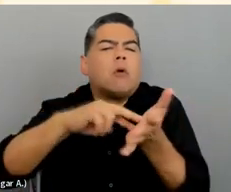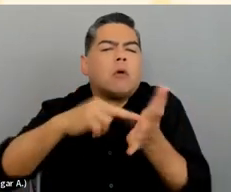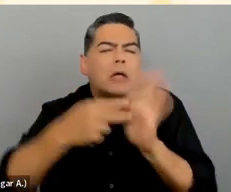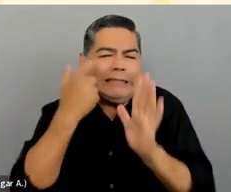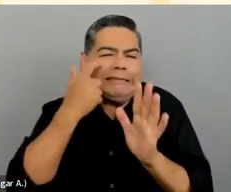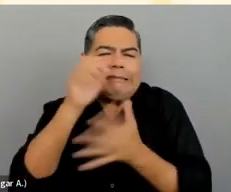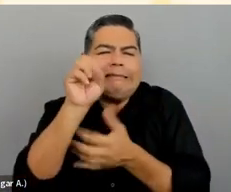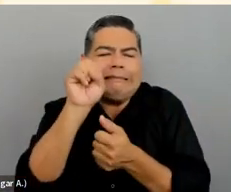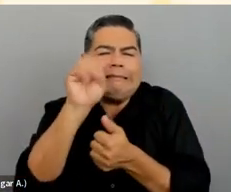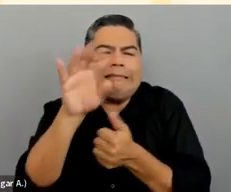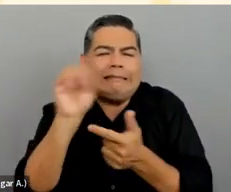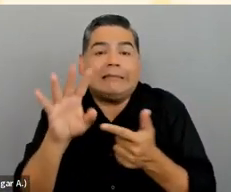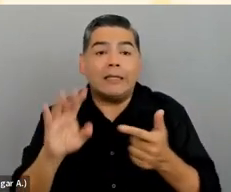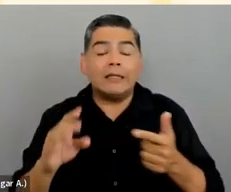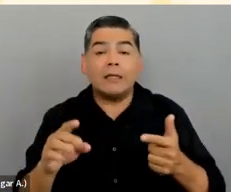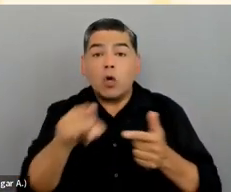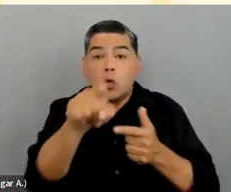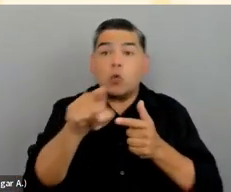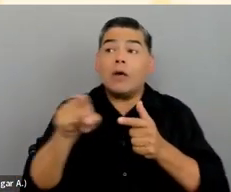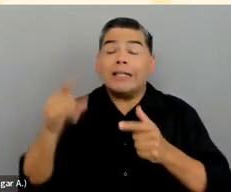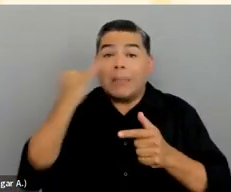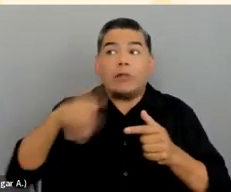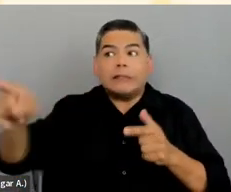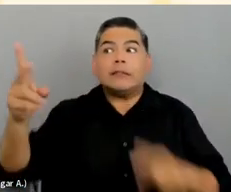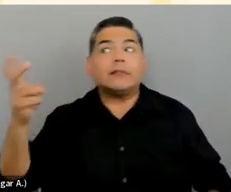what's happening on the screen for somebody who can't see the screen.